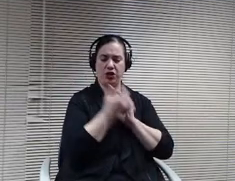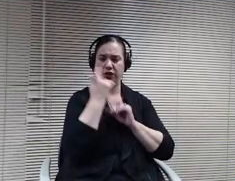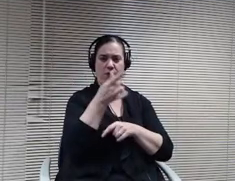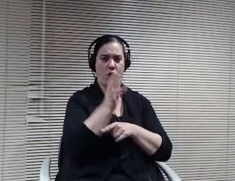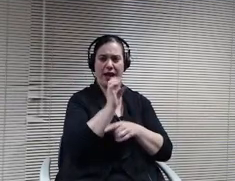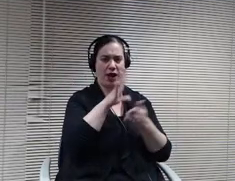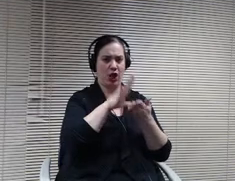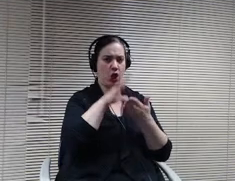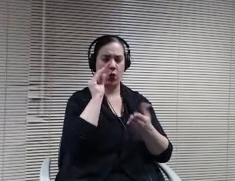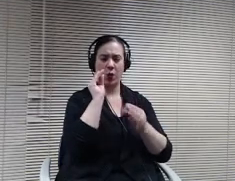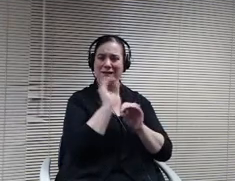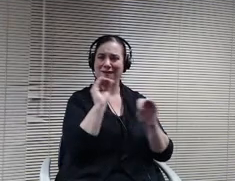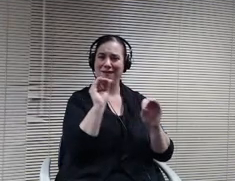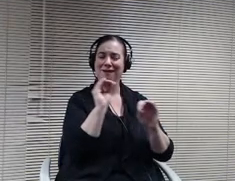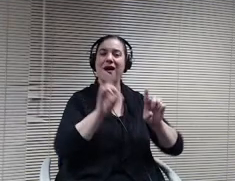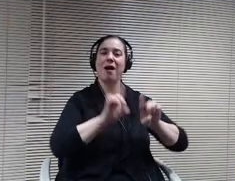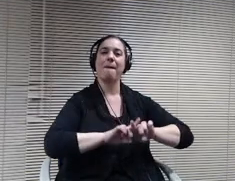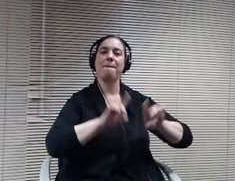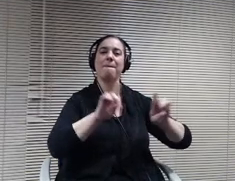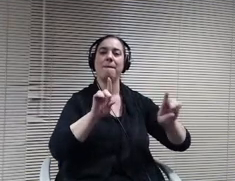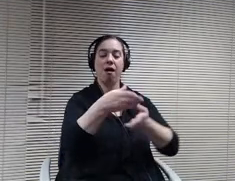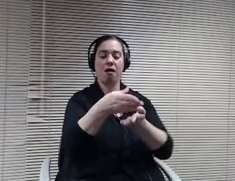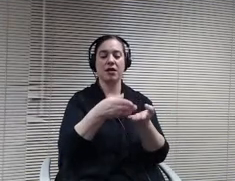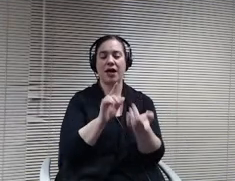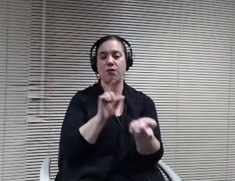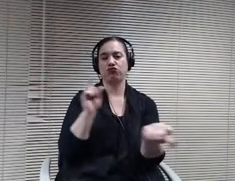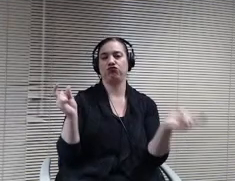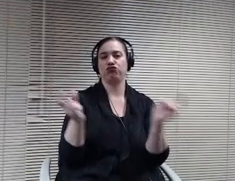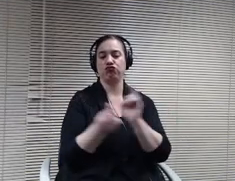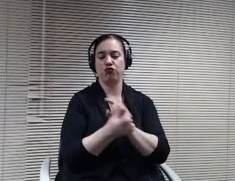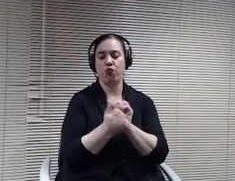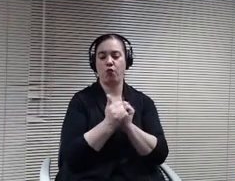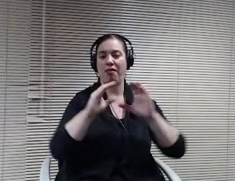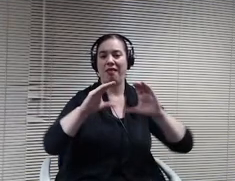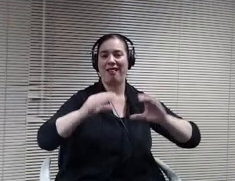will be some changes in the class lists and so forth as some